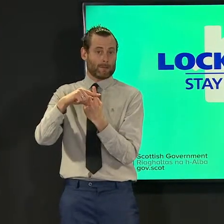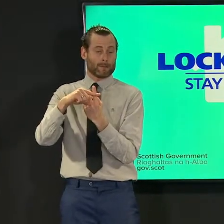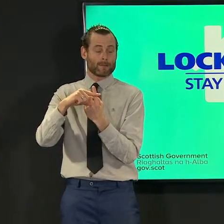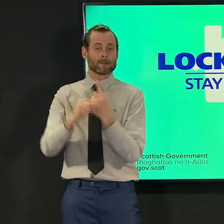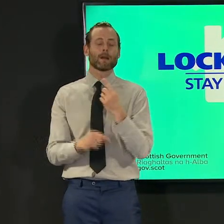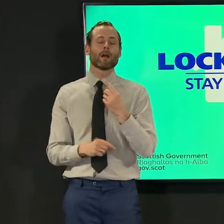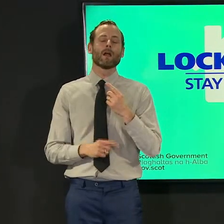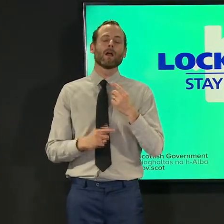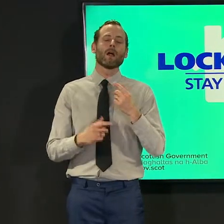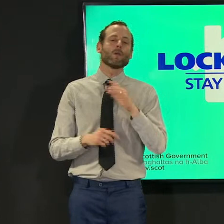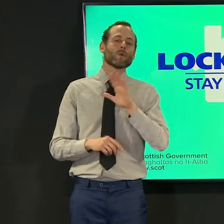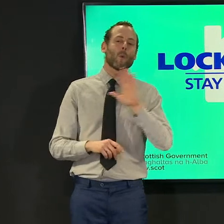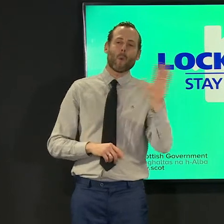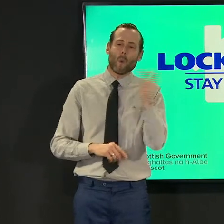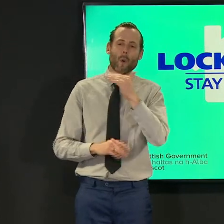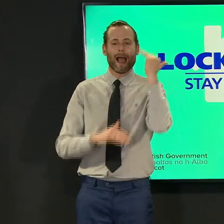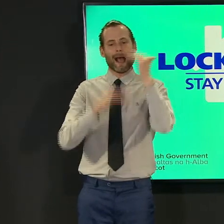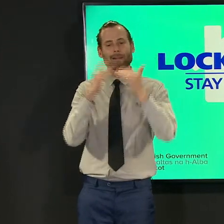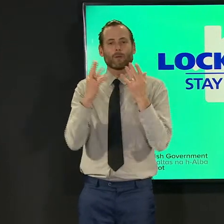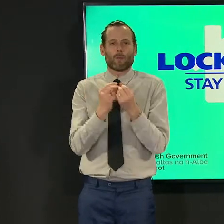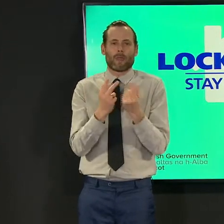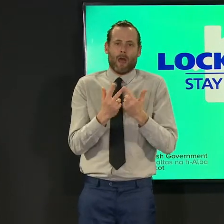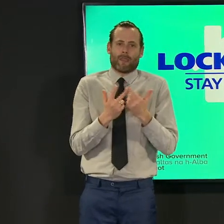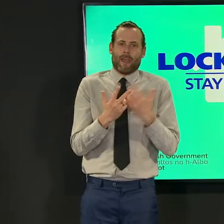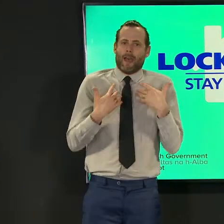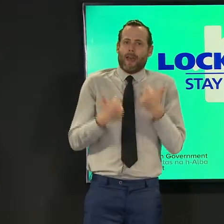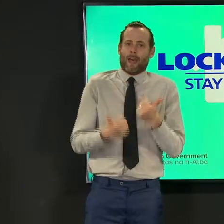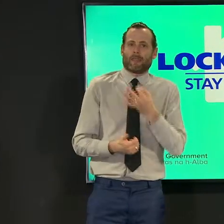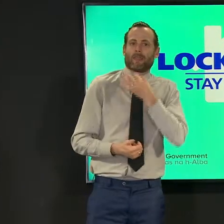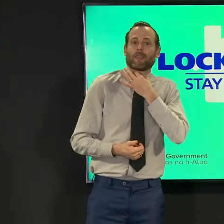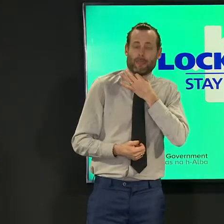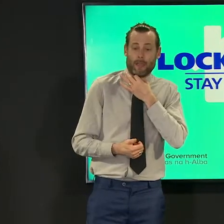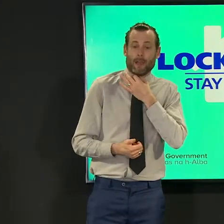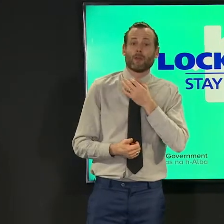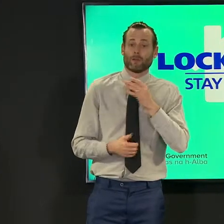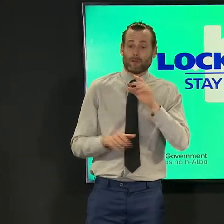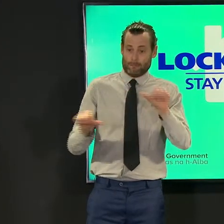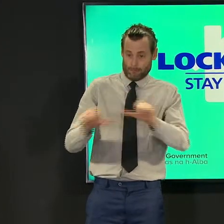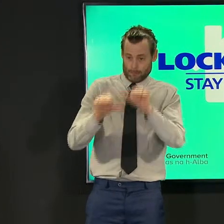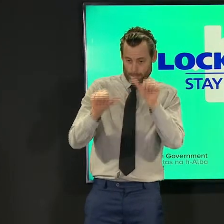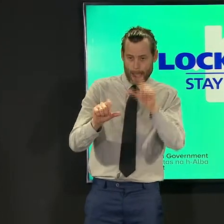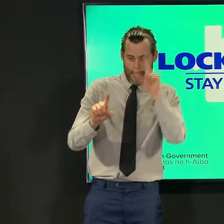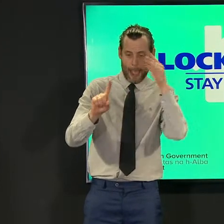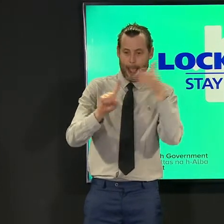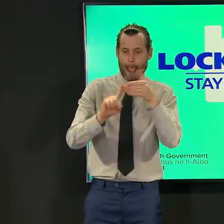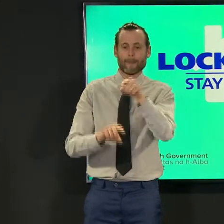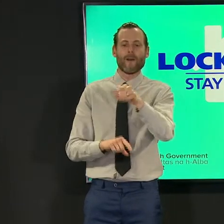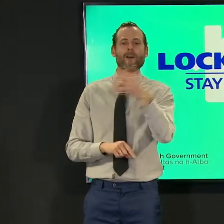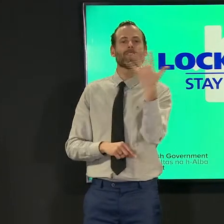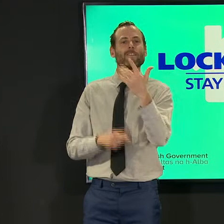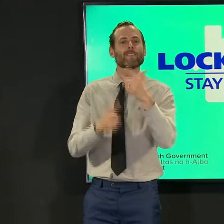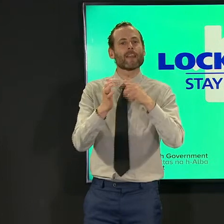underlying health condition by the 15th of april although as always that is of course subject to